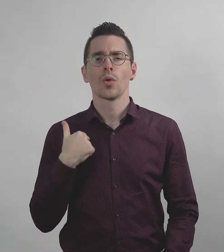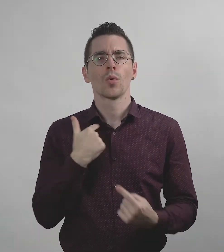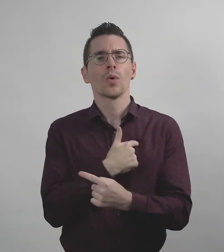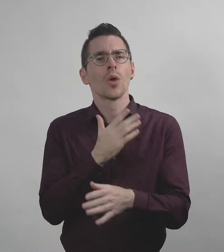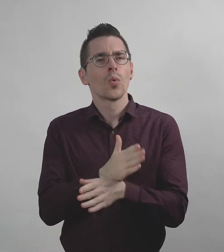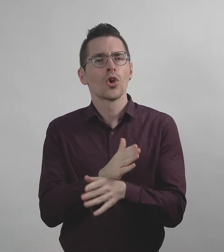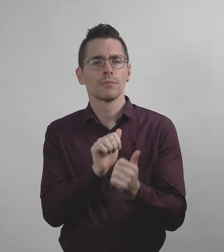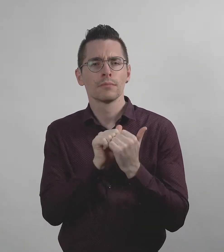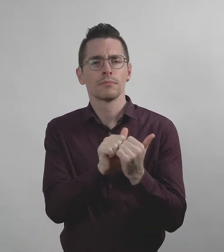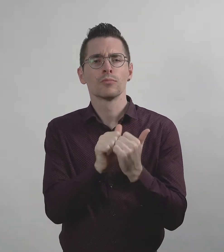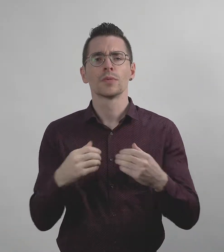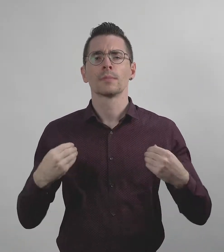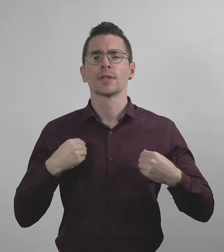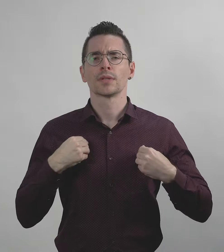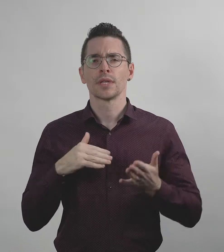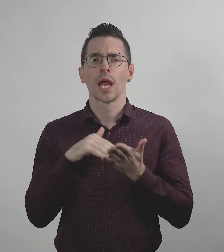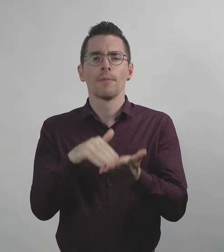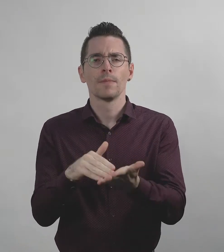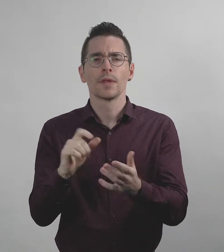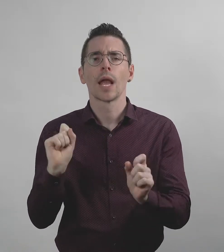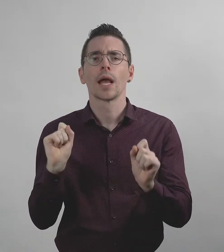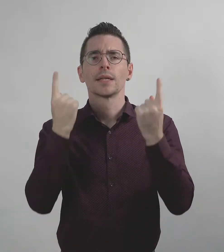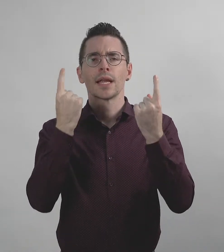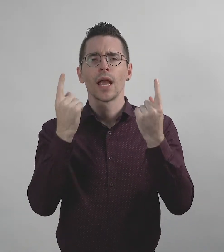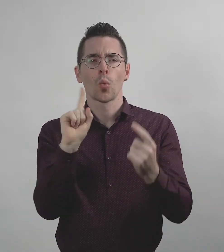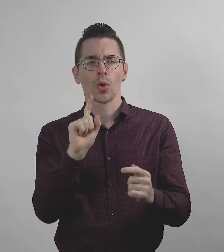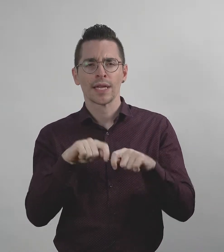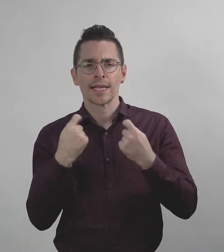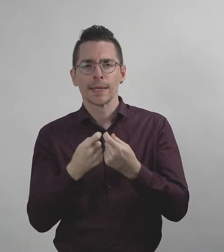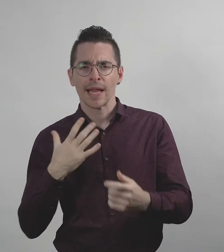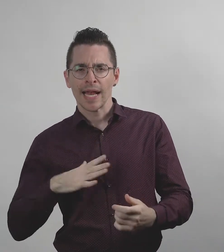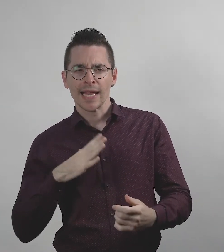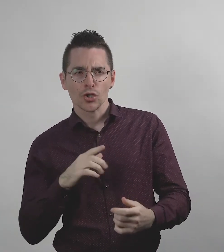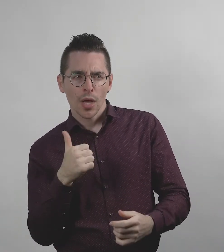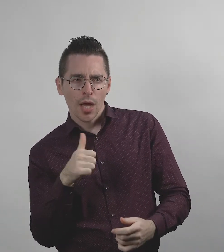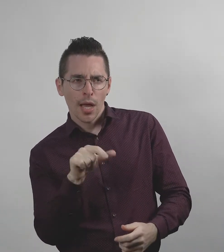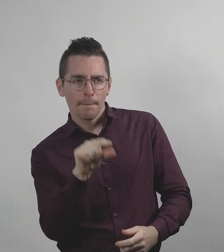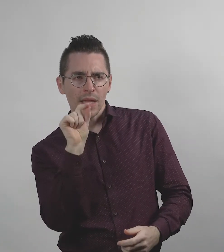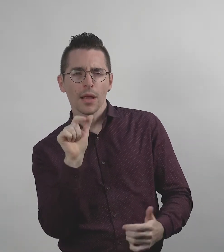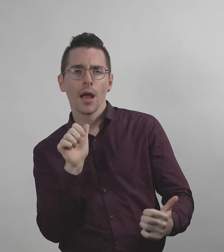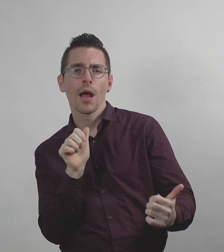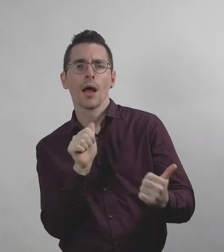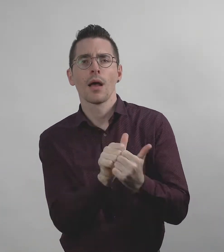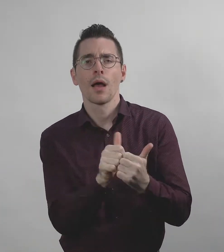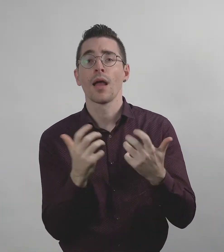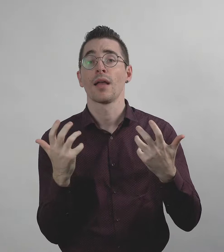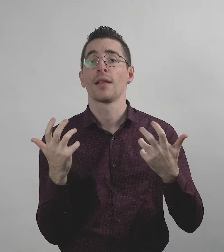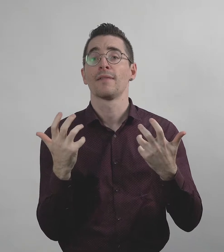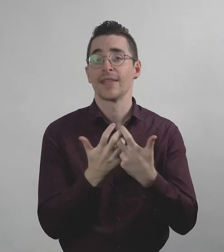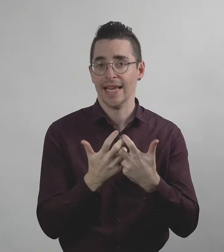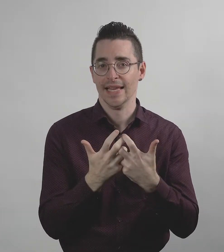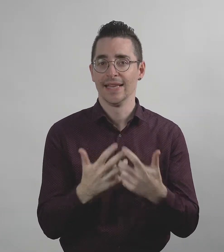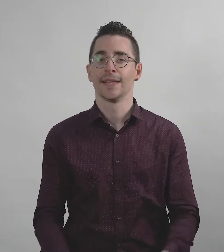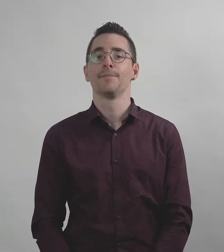We work closely with businesses to understand what your team needs and we help you find the right fit.